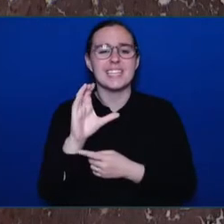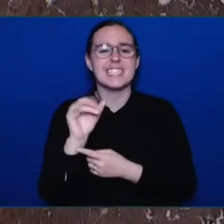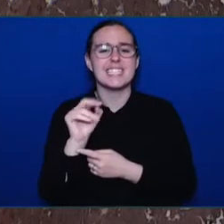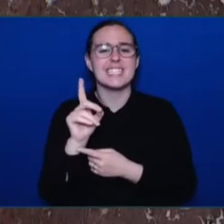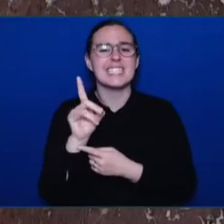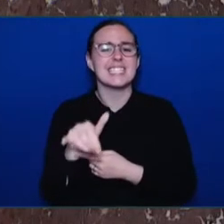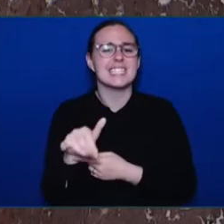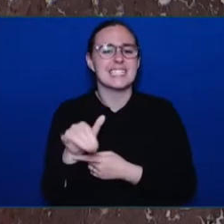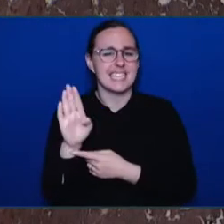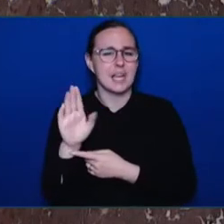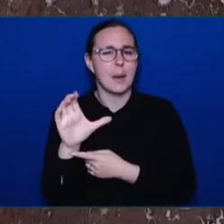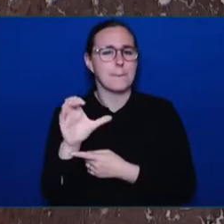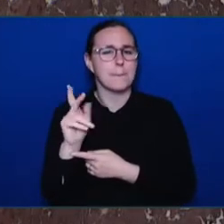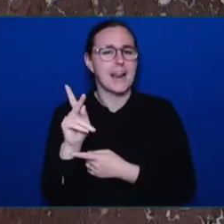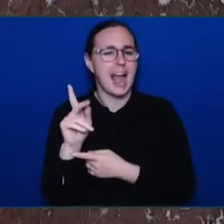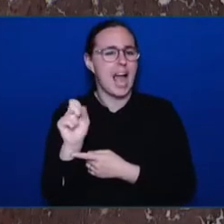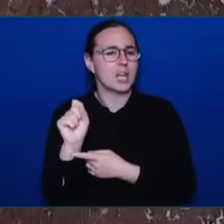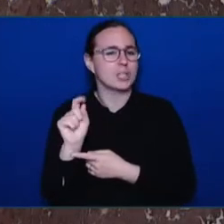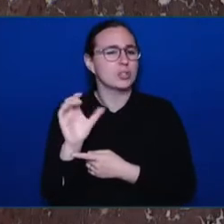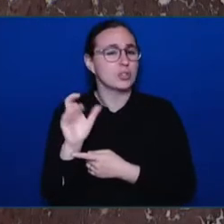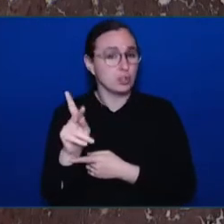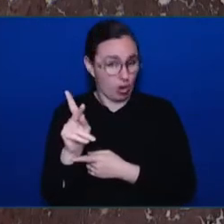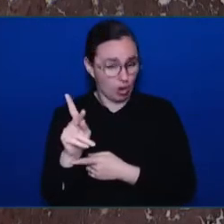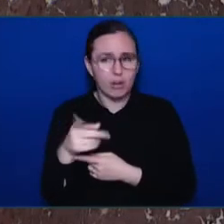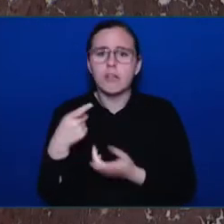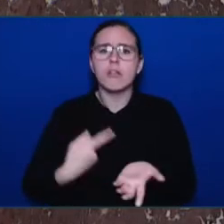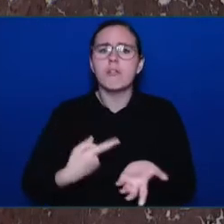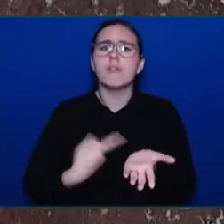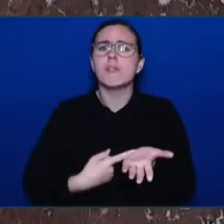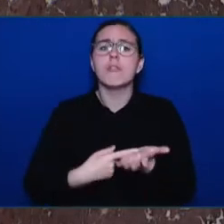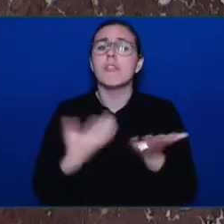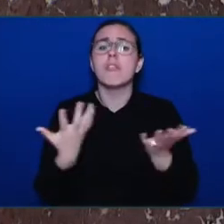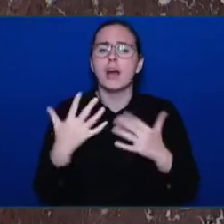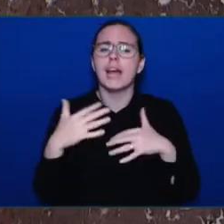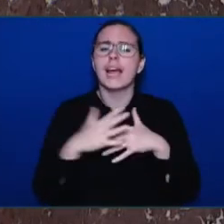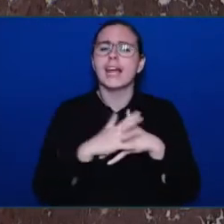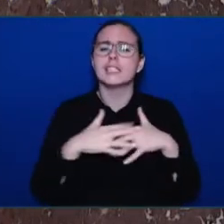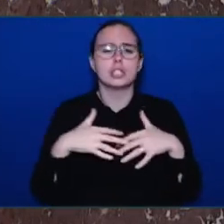It was one of the latest in the lecture series of the Comox Valley Community Justice Centre's